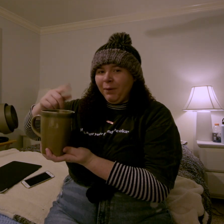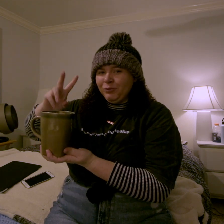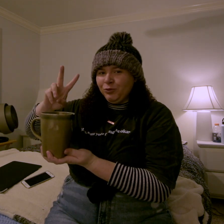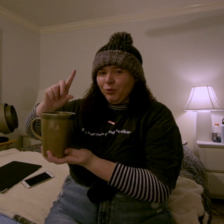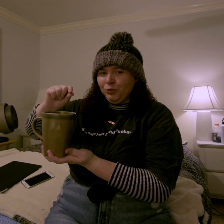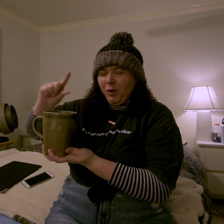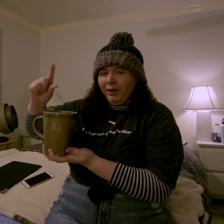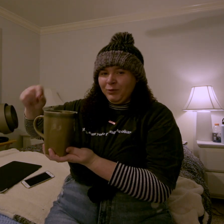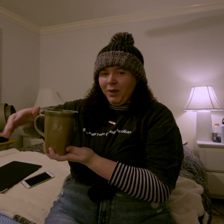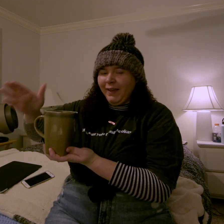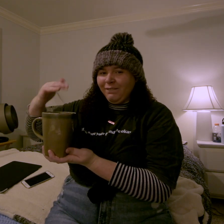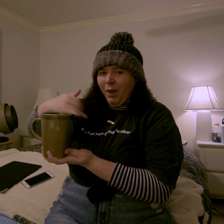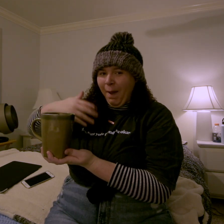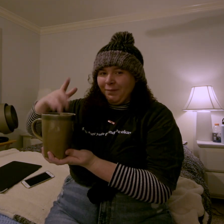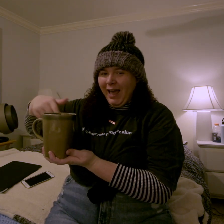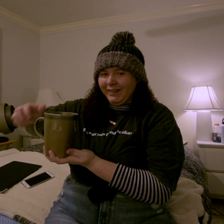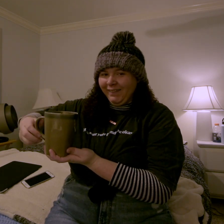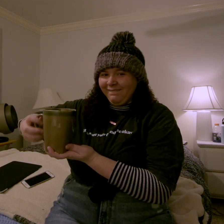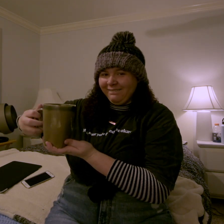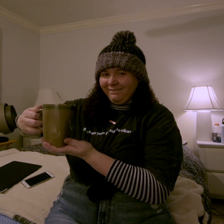welcome to 2020, even though if i'm late